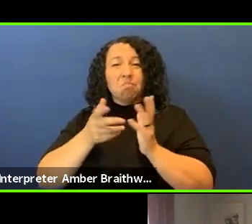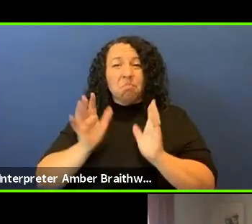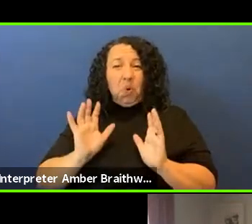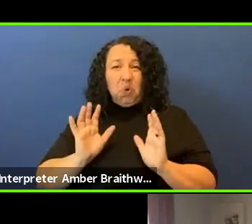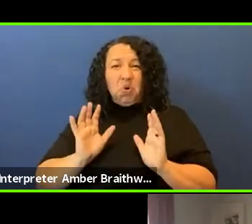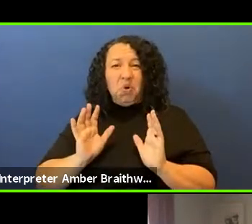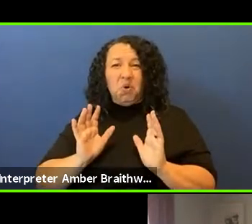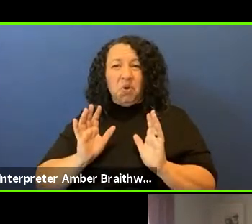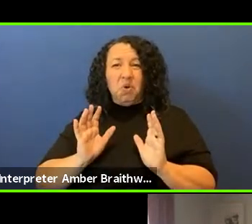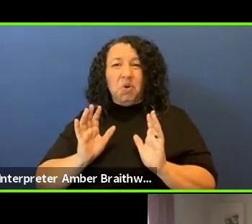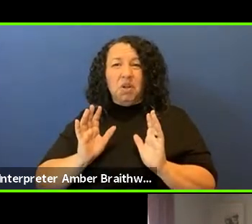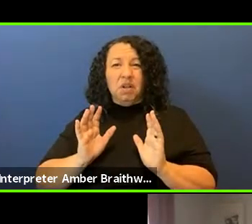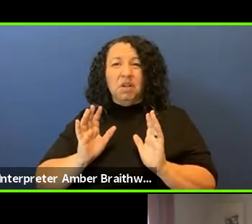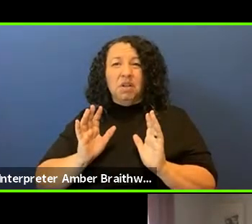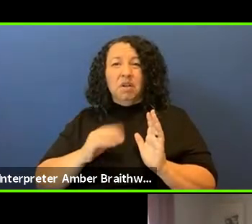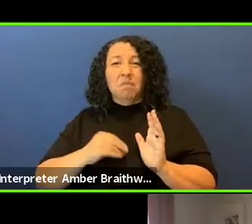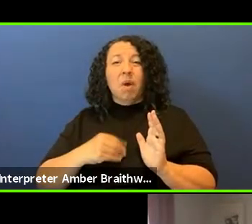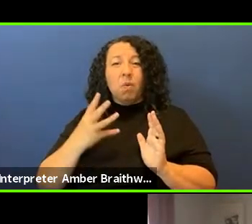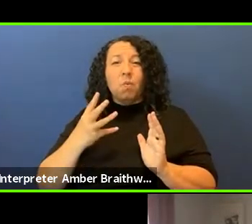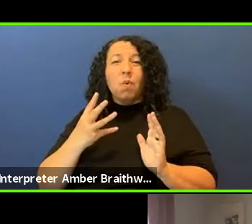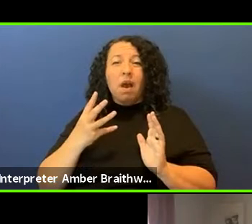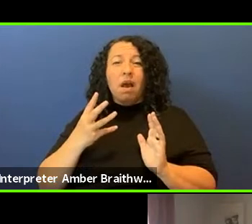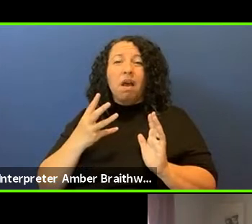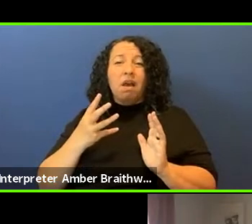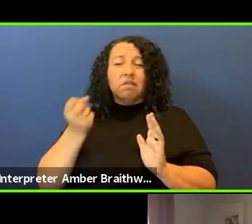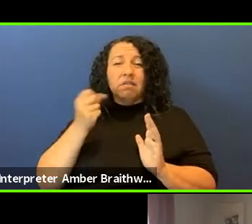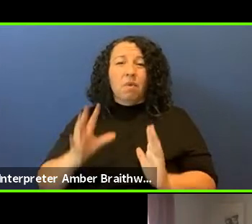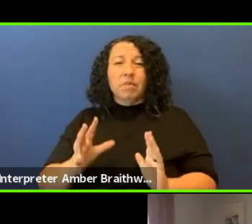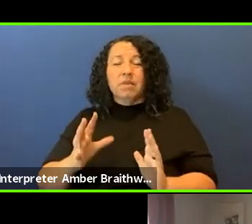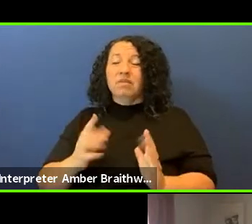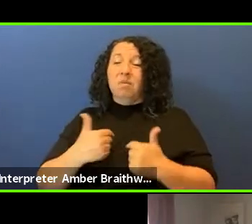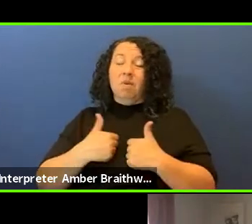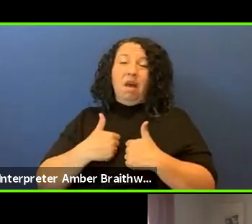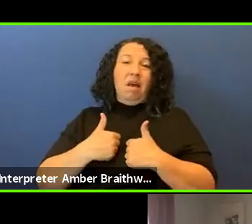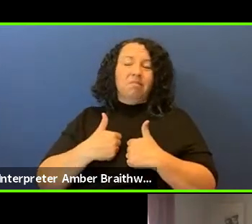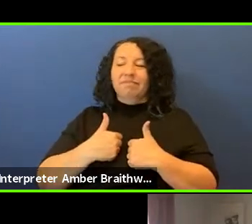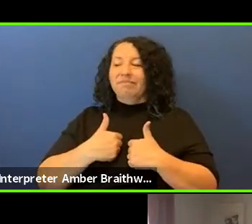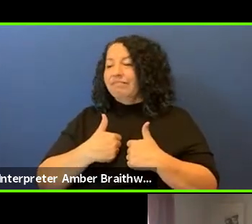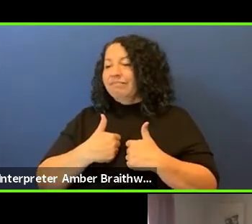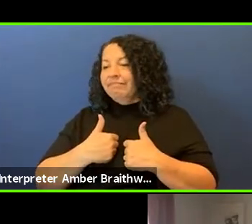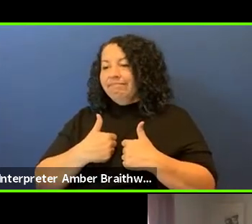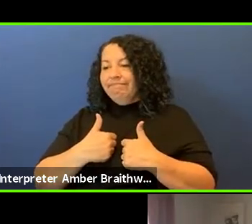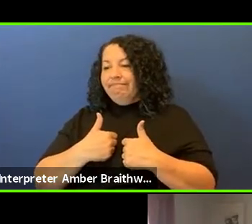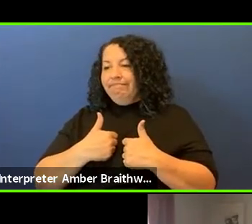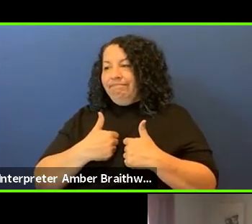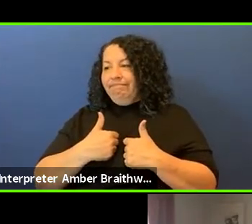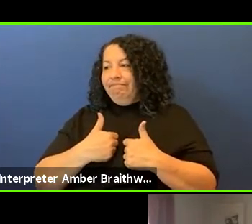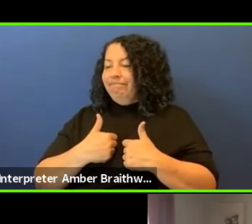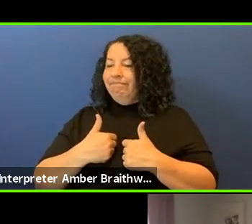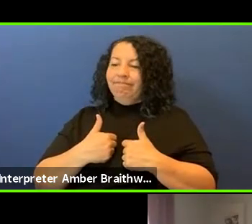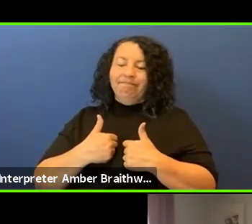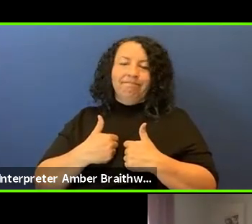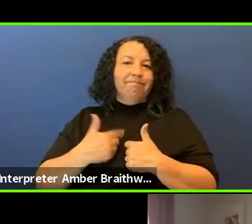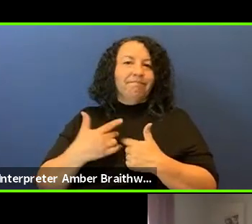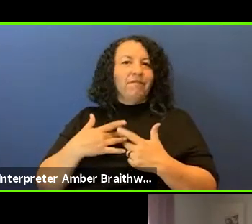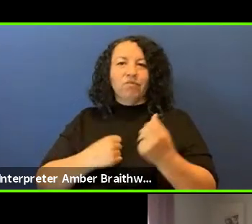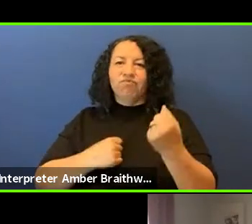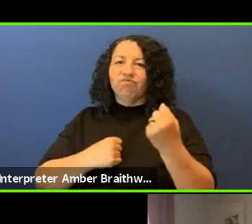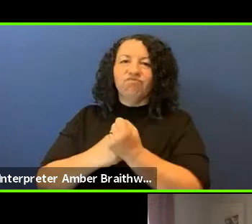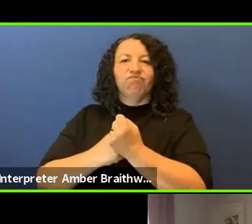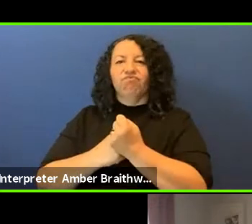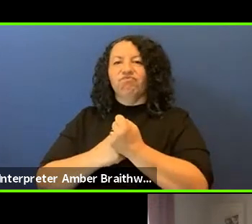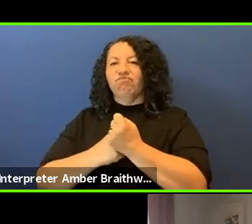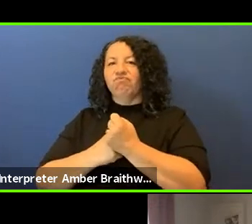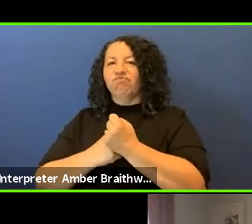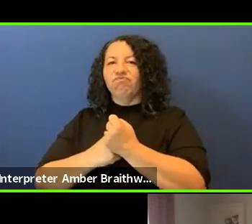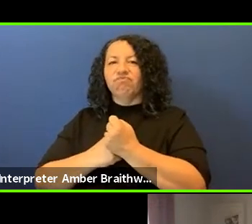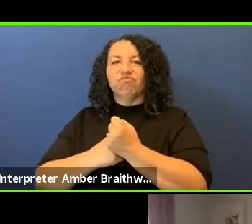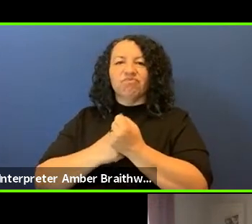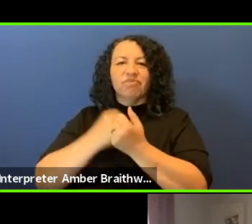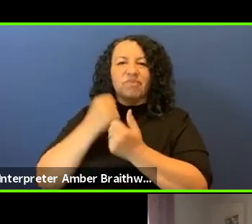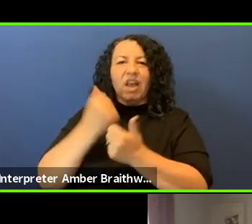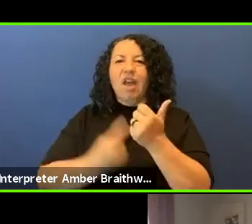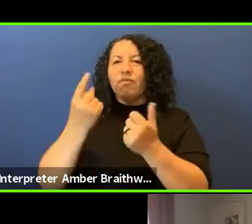So I am in great solidarity with everyone across the country